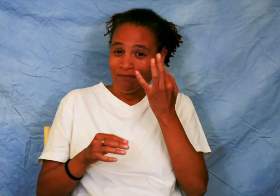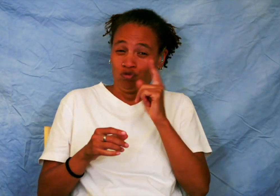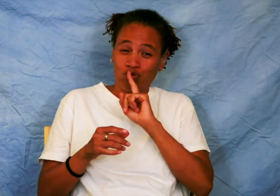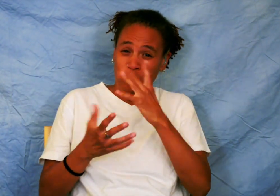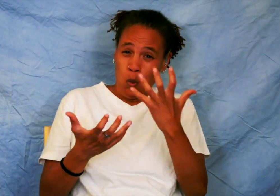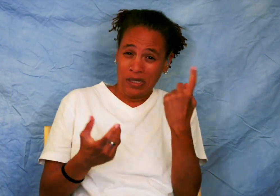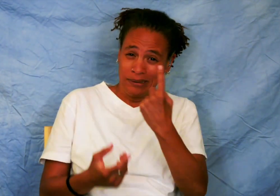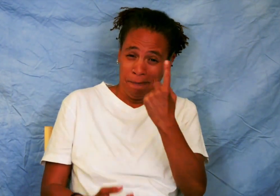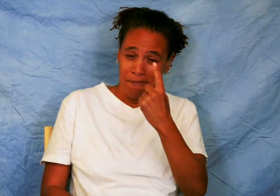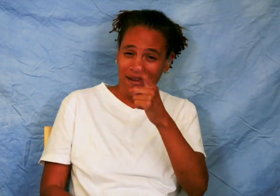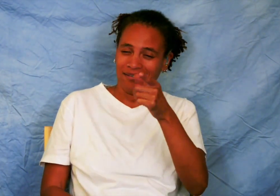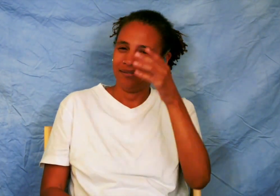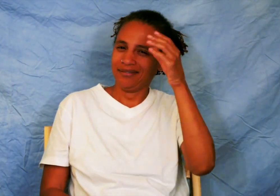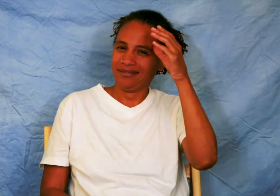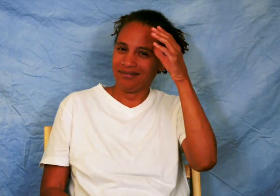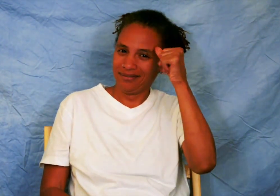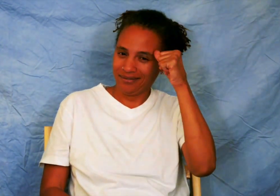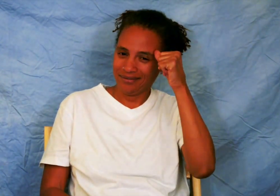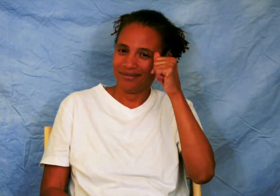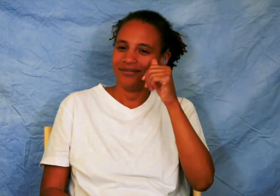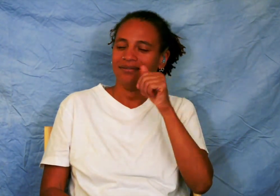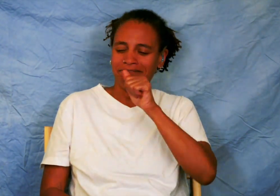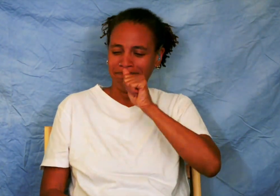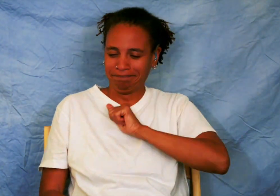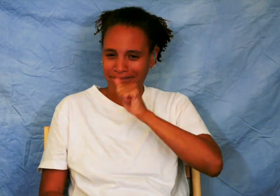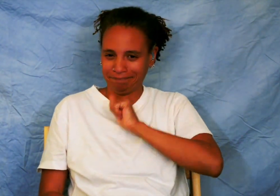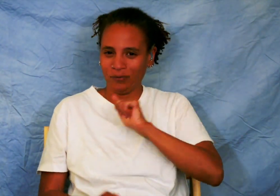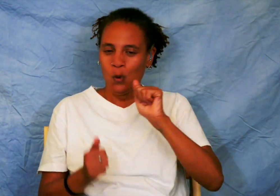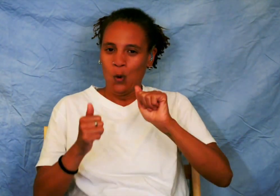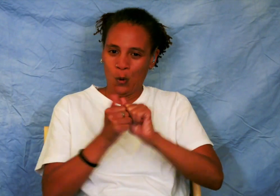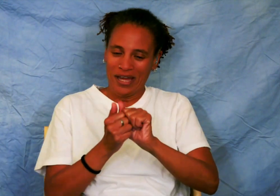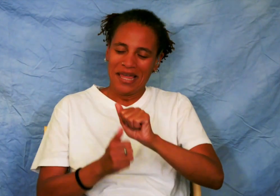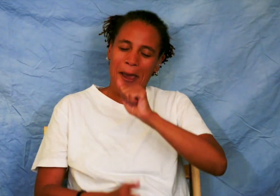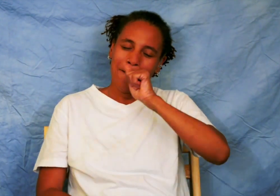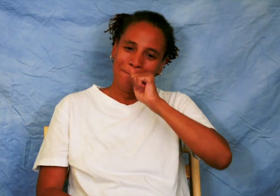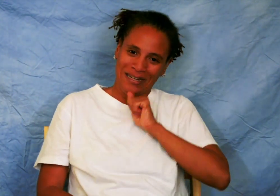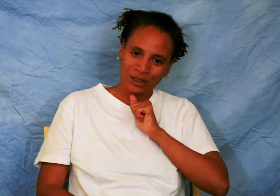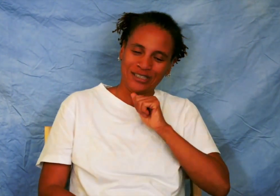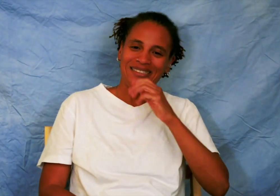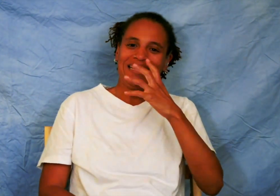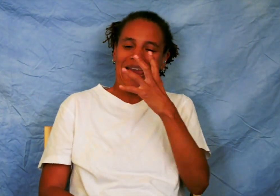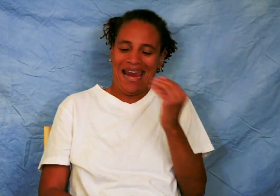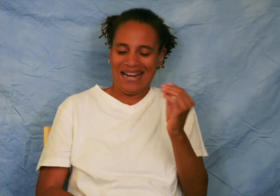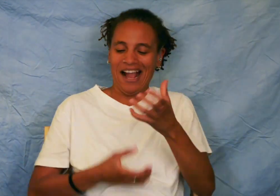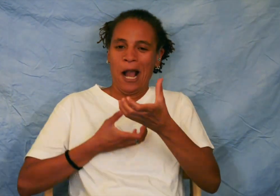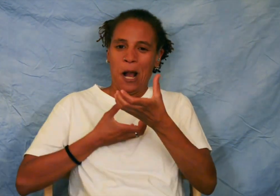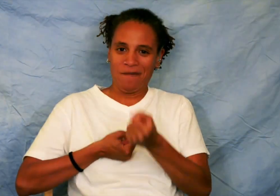that I'm fairly good at it, but the most important thing is to be stubborn. I found that if I really wanted something, I had to hold my ground and stubborn. Be patient but also